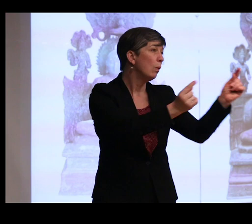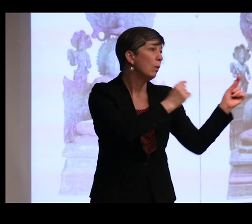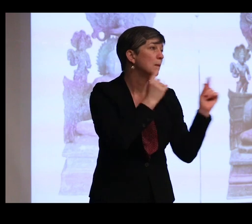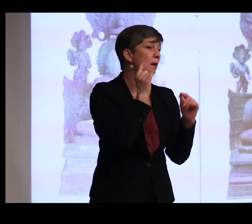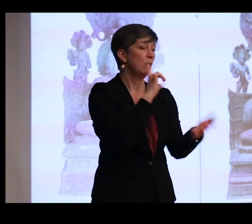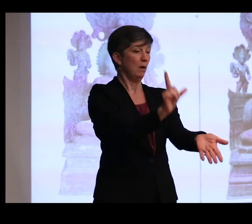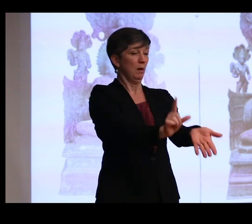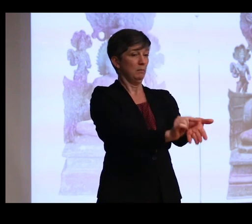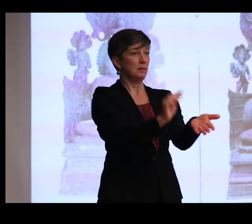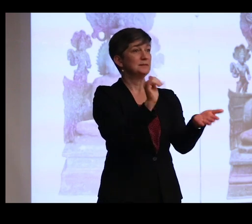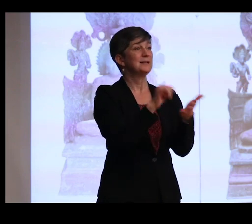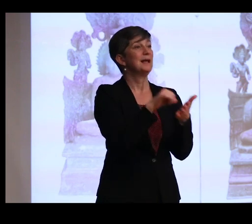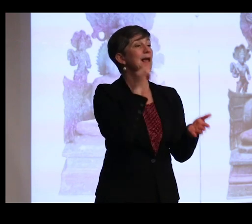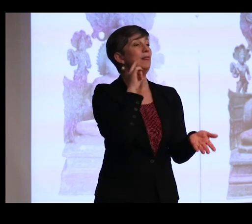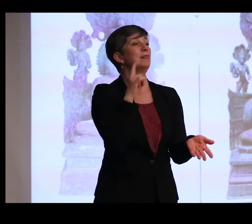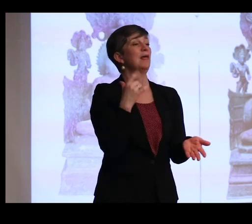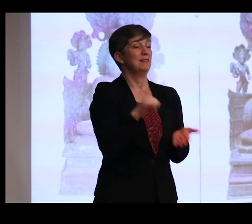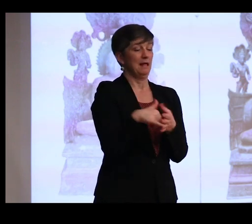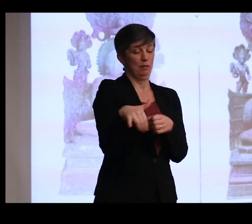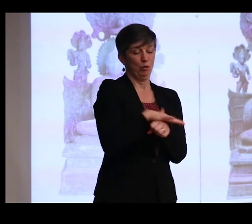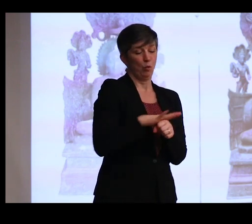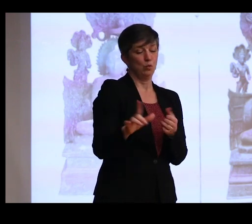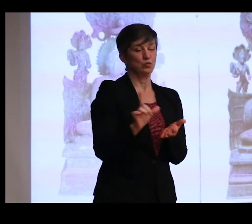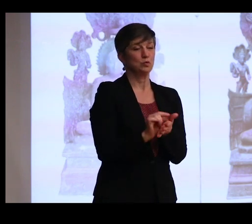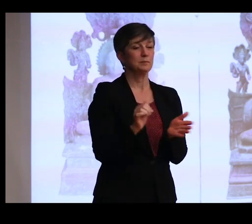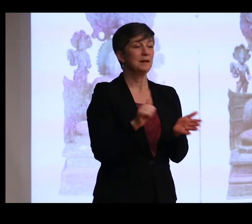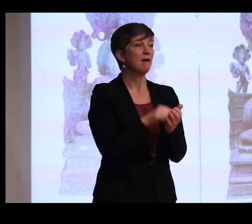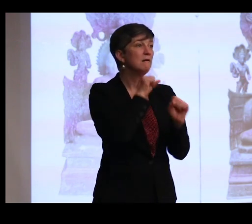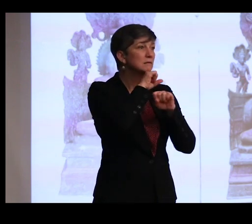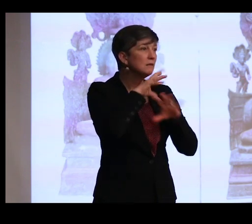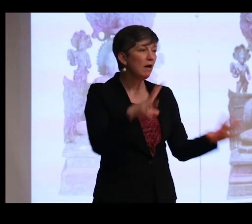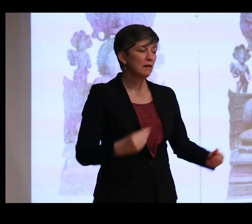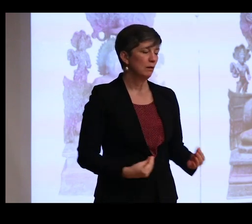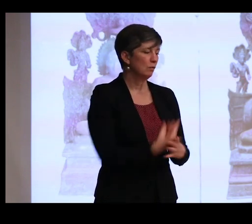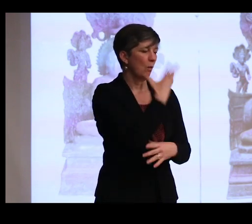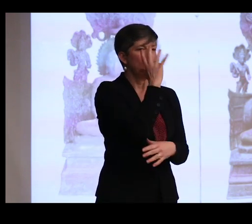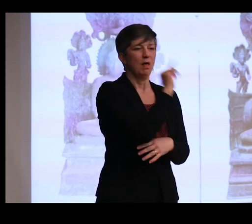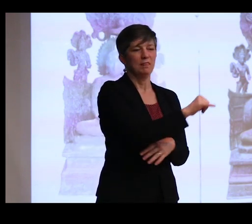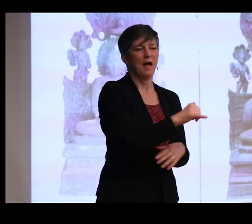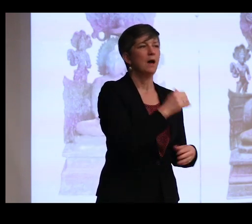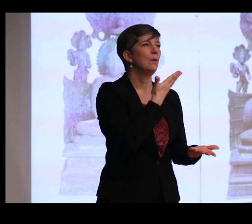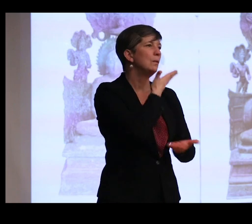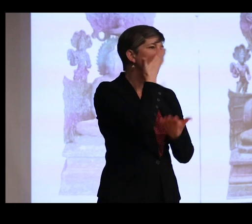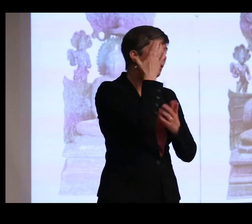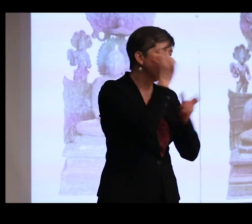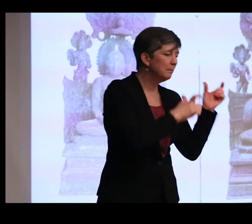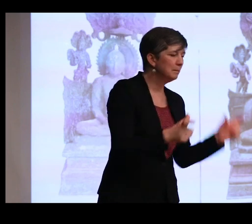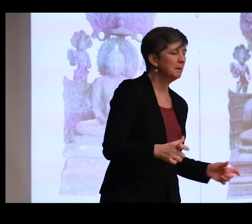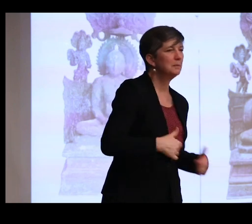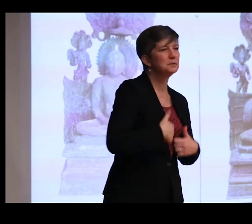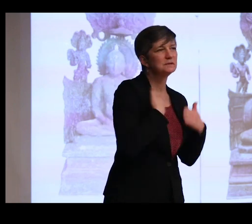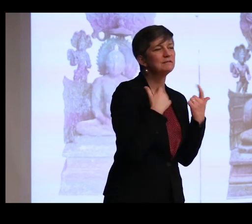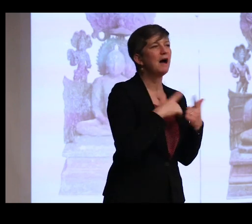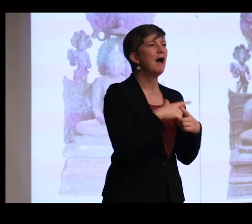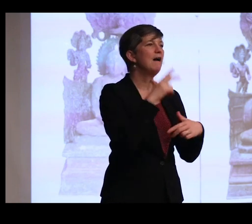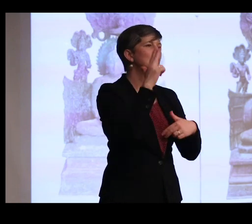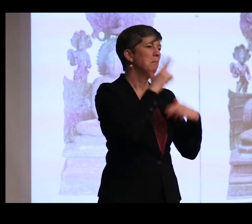in The Madras Mail newspaper that nothing had ever prospered on the site, no people, no buildings, no agriculture